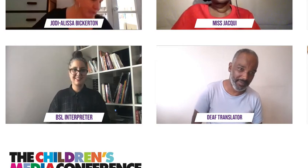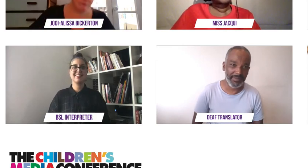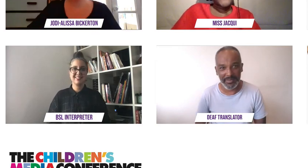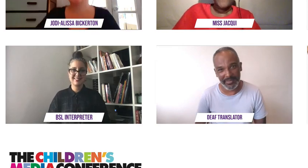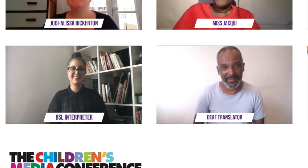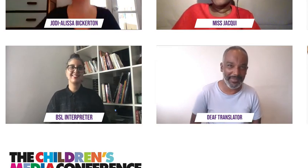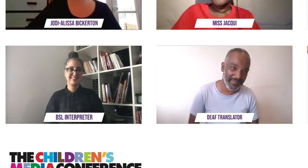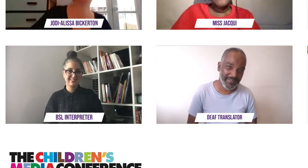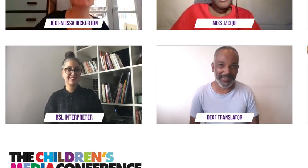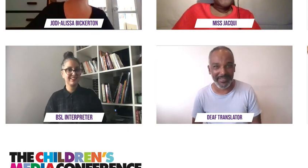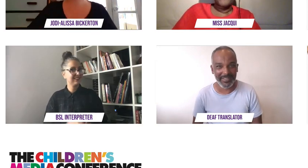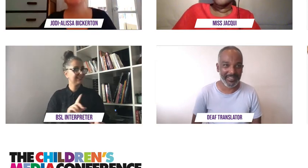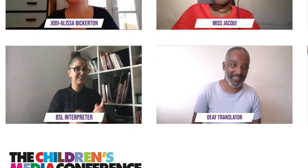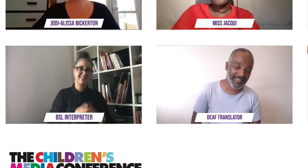what's gonna happen when our rights have gone